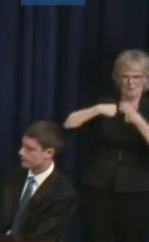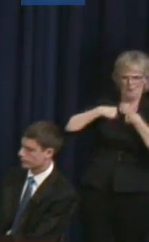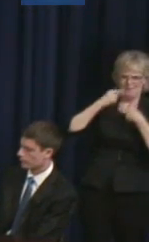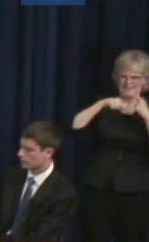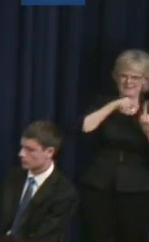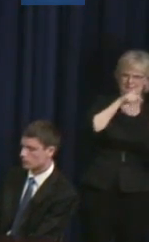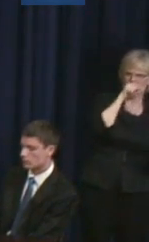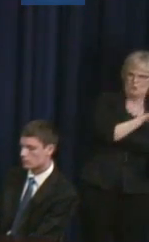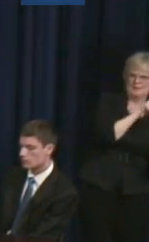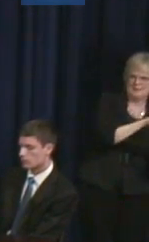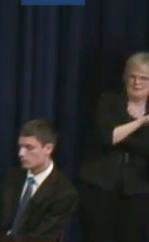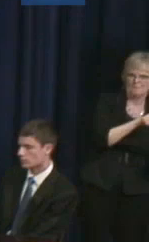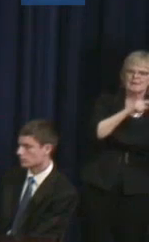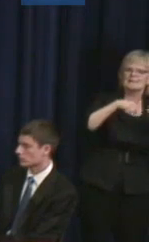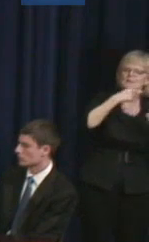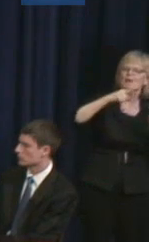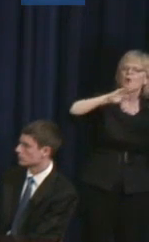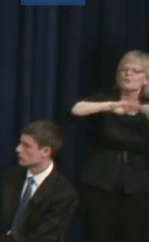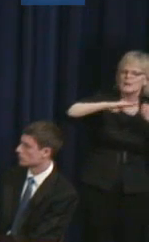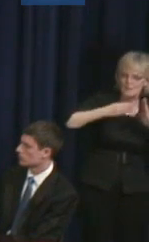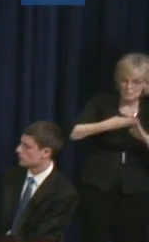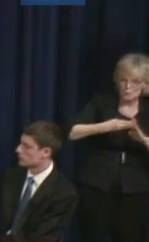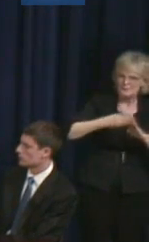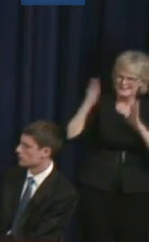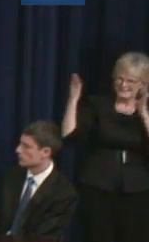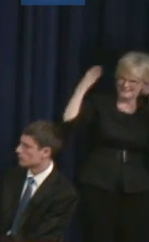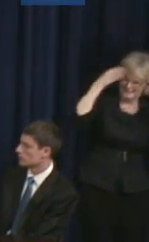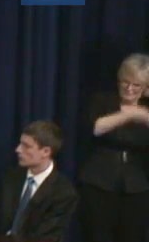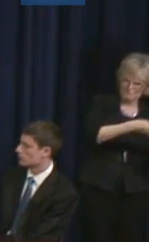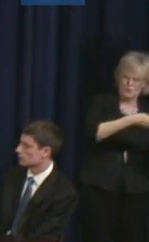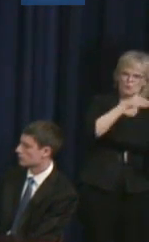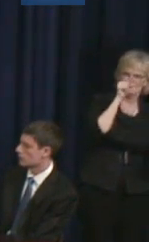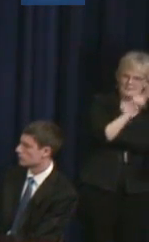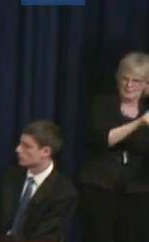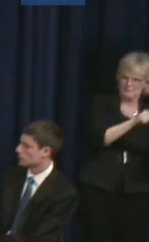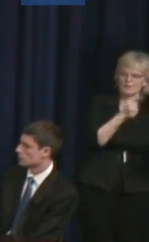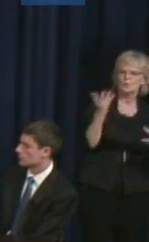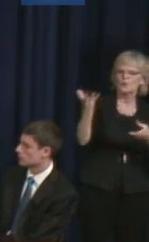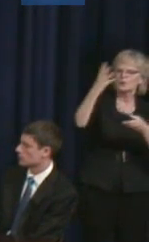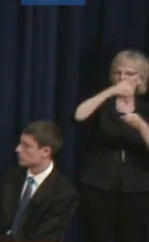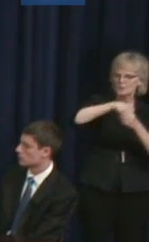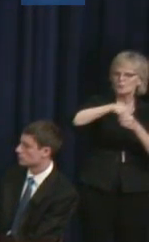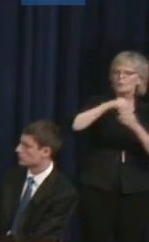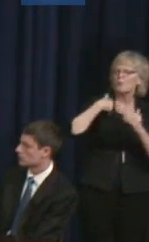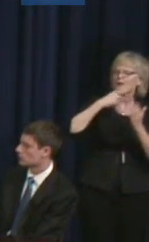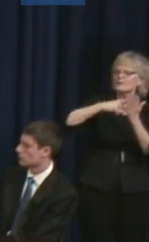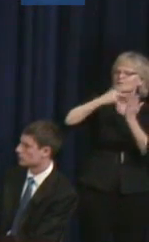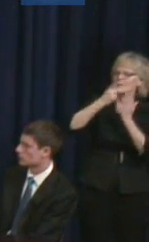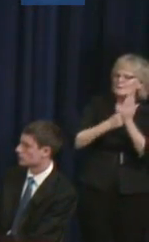itself, and what are the best ways to create programs of inclusion and change that are the right programs?